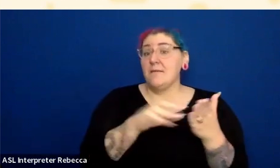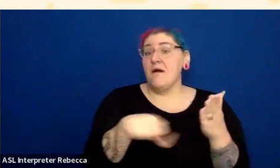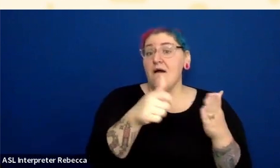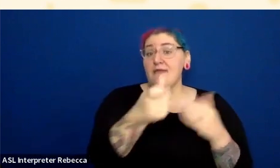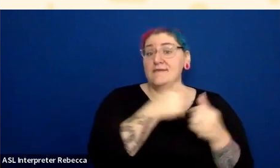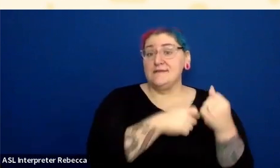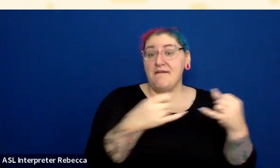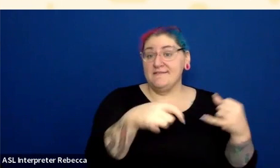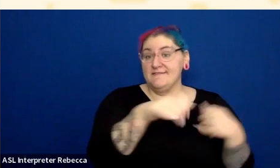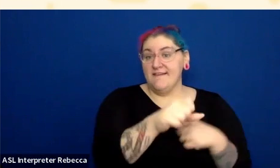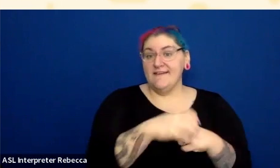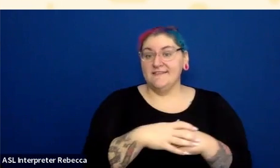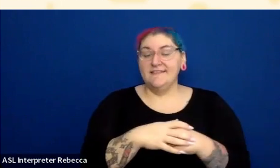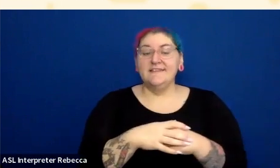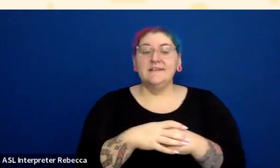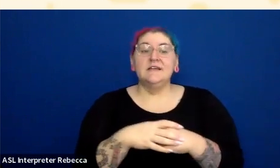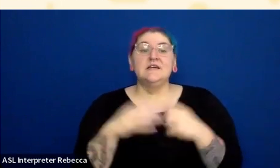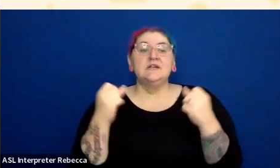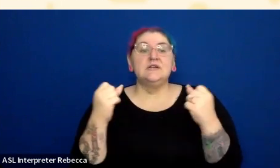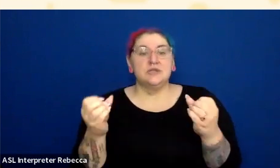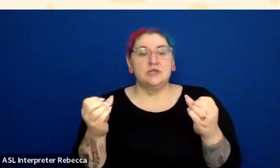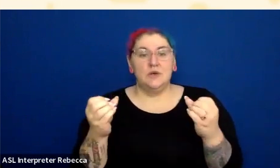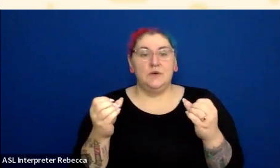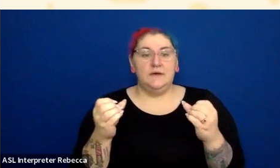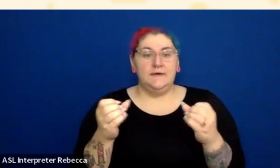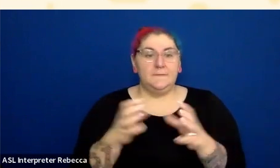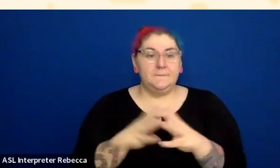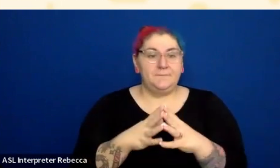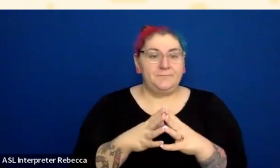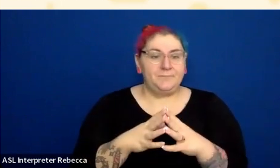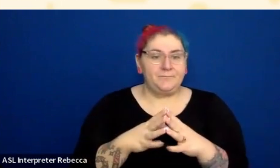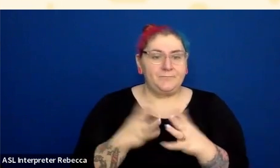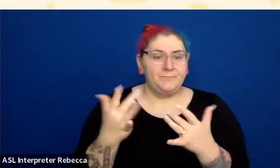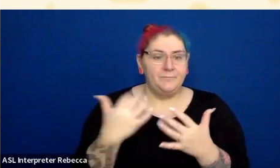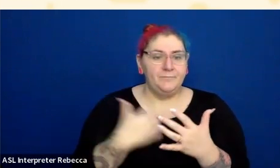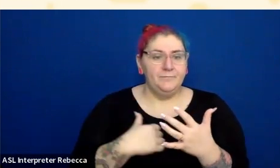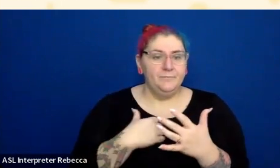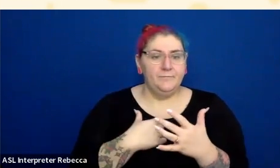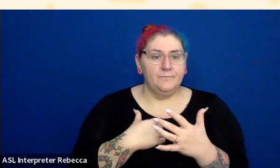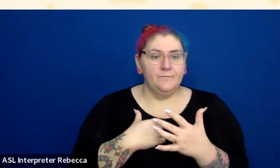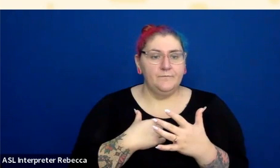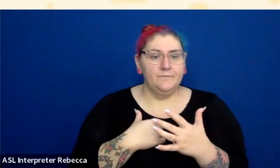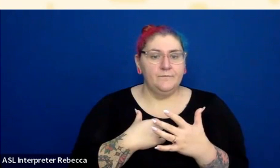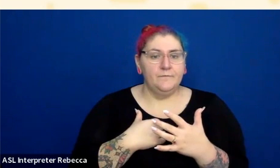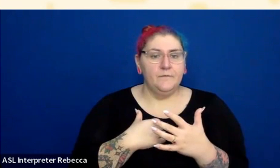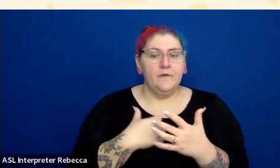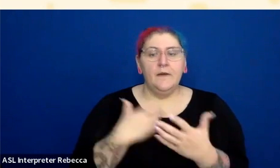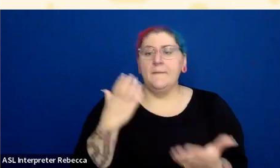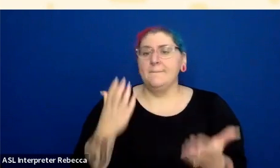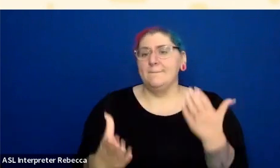Leigh Ann, I'm actually not sure if I'm totally following the question.